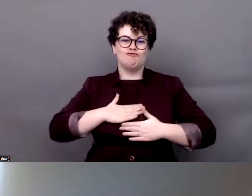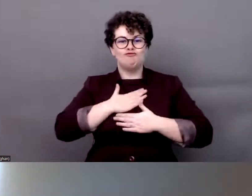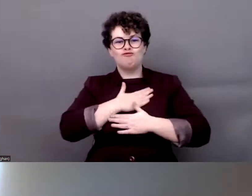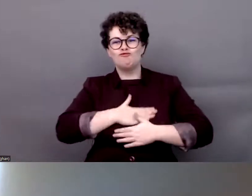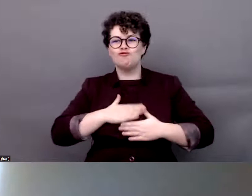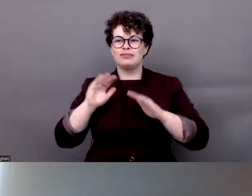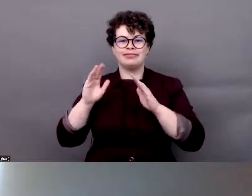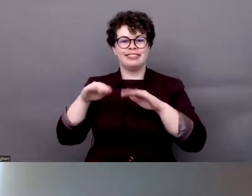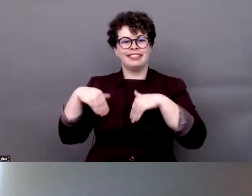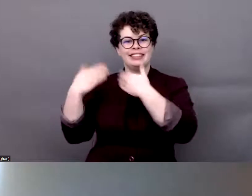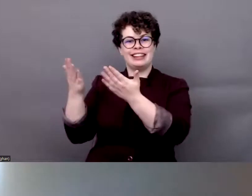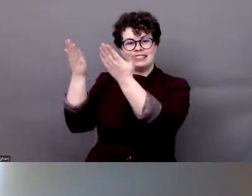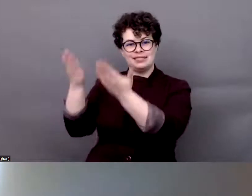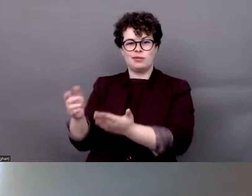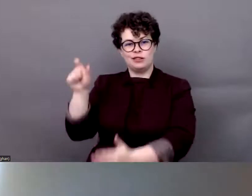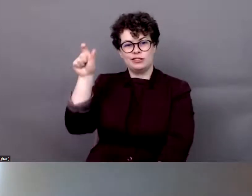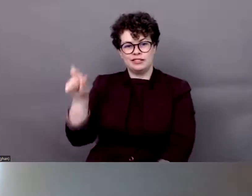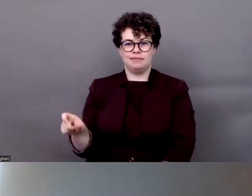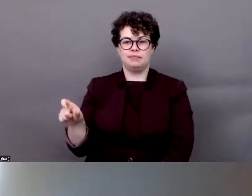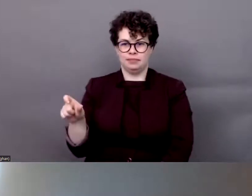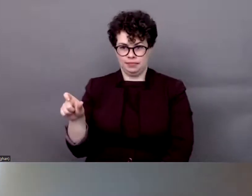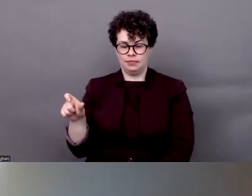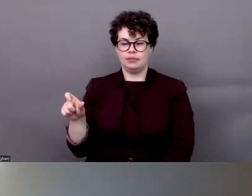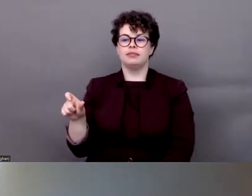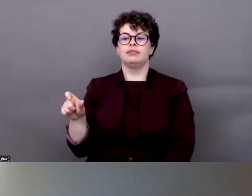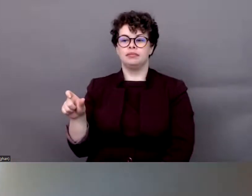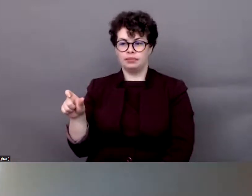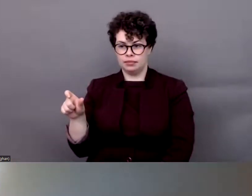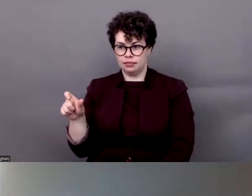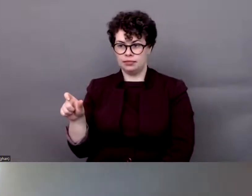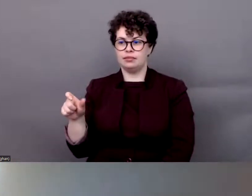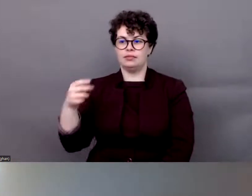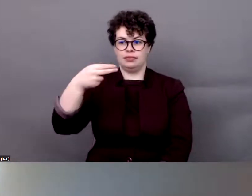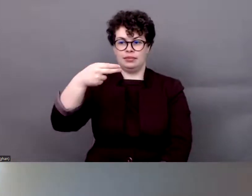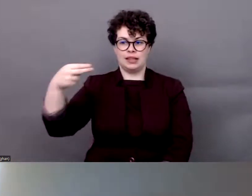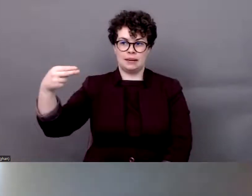to welcome to our next